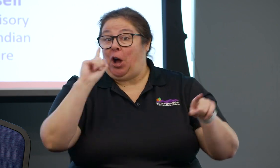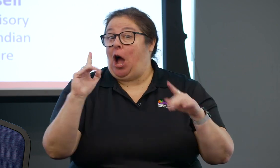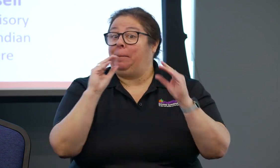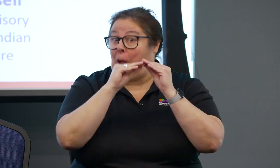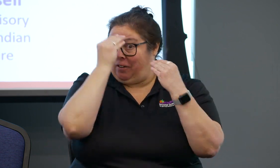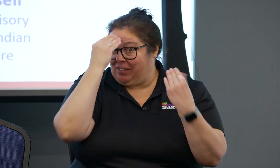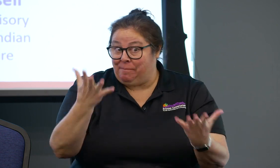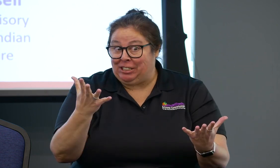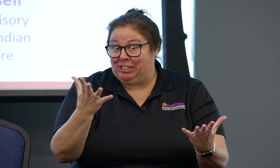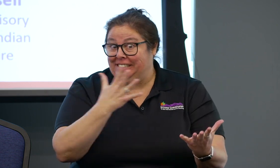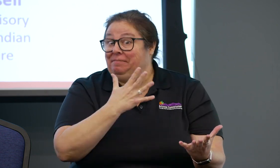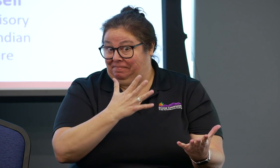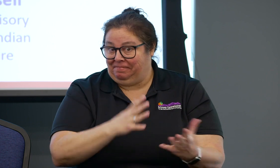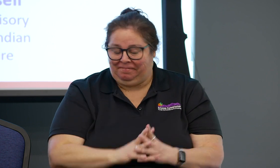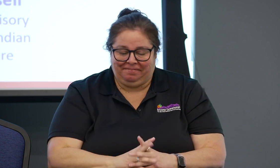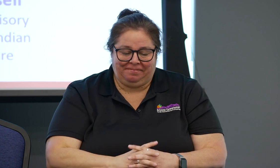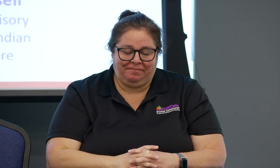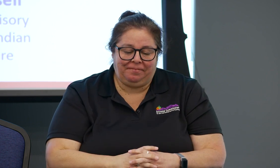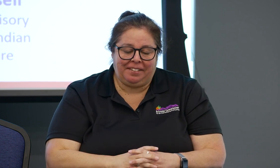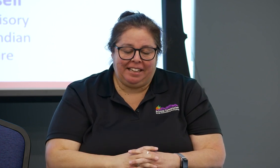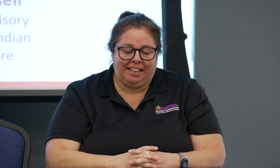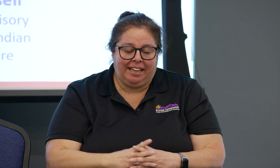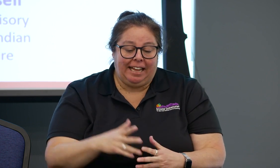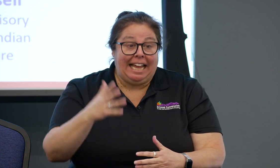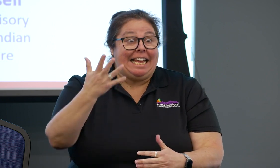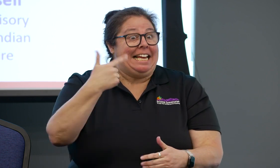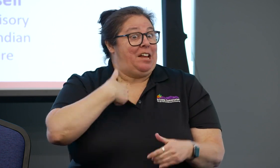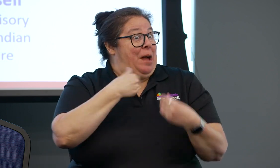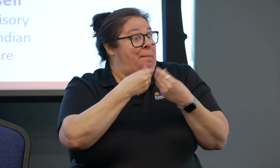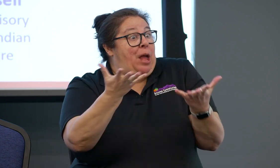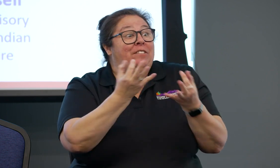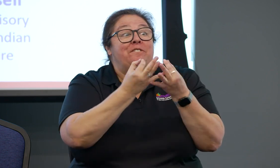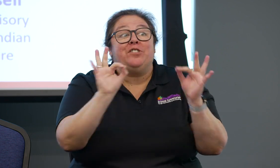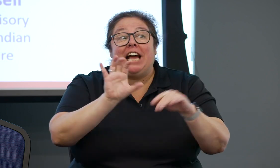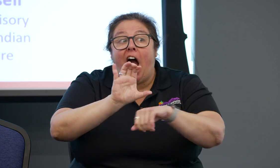Please stop by our booth over here on the right side of the room for more information.